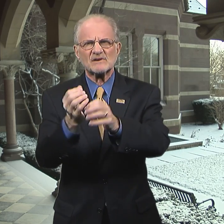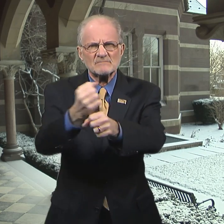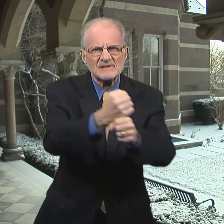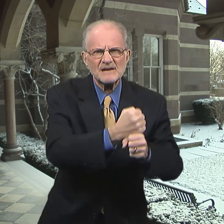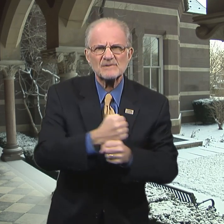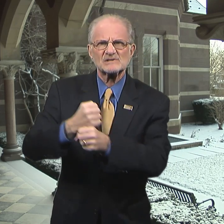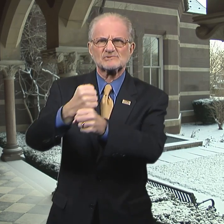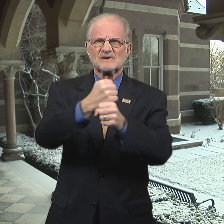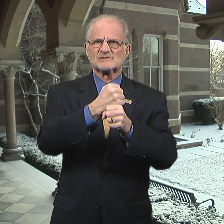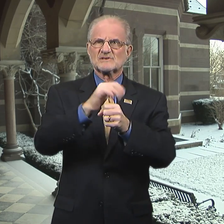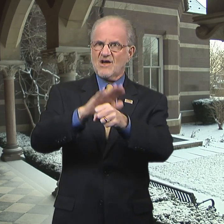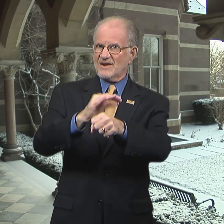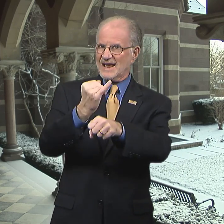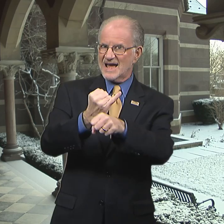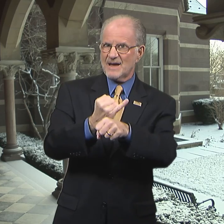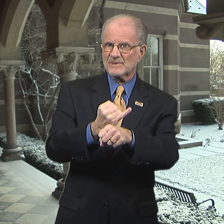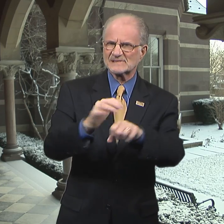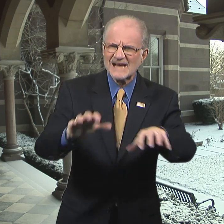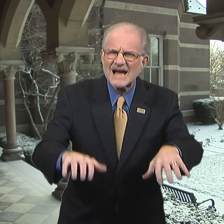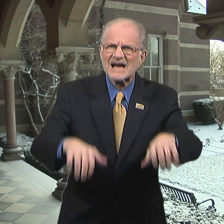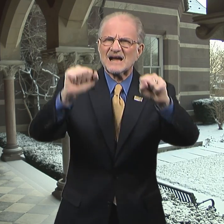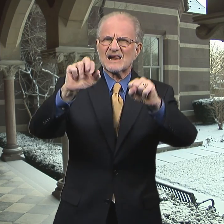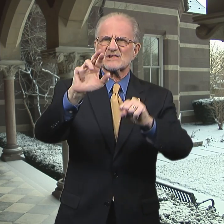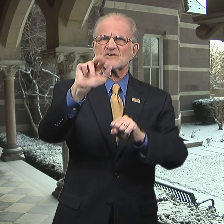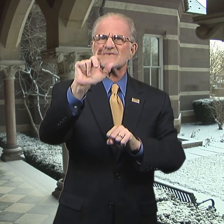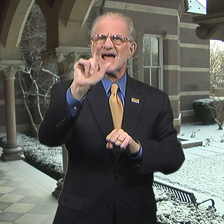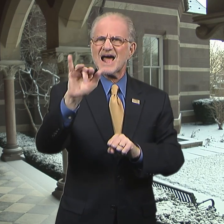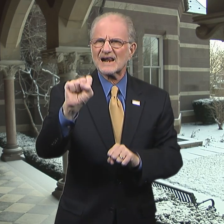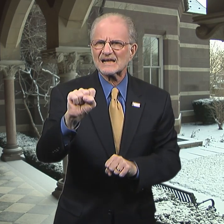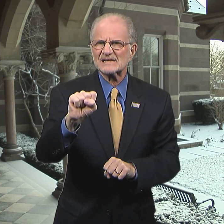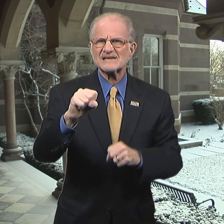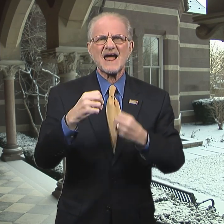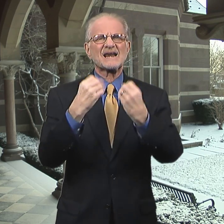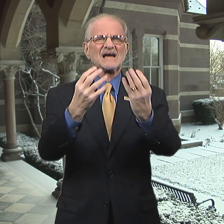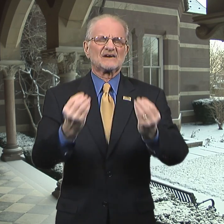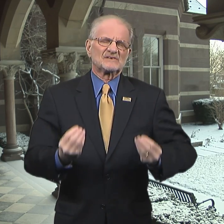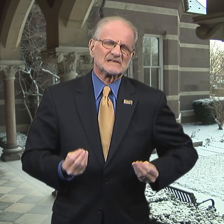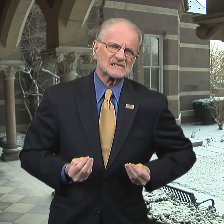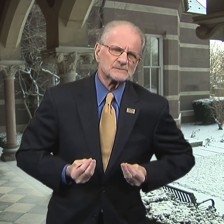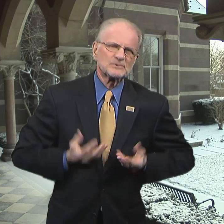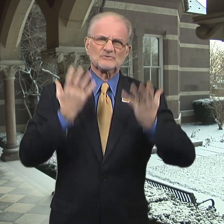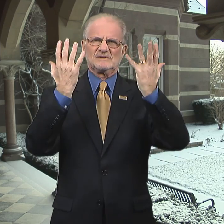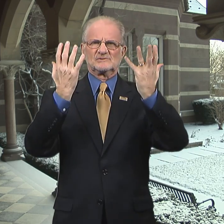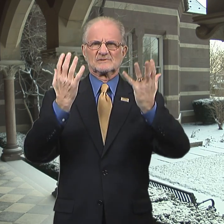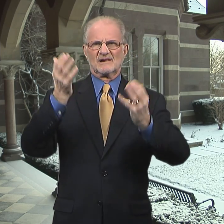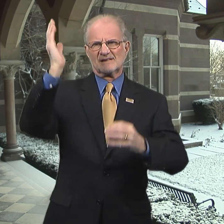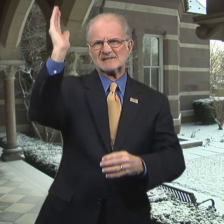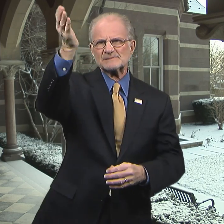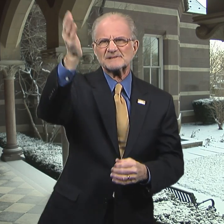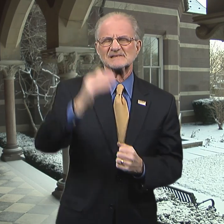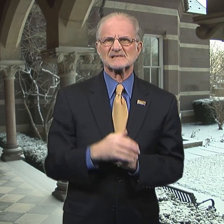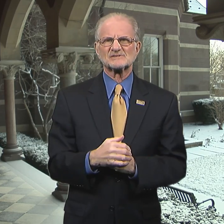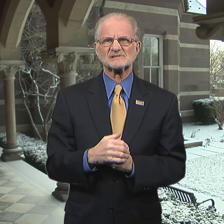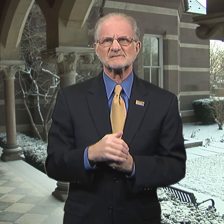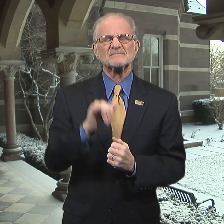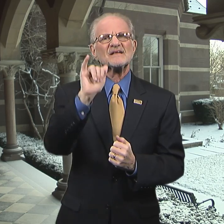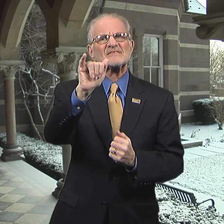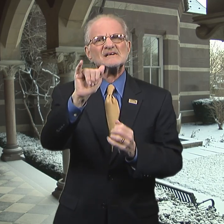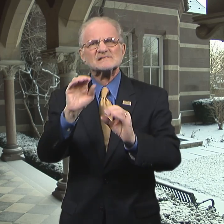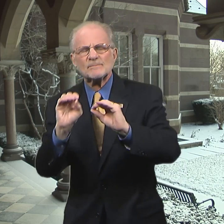in peaceful demonstrations on campus, held rallies, and gave inspirational speeches.